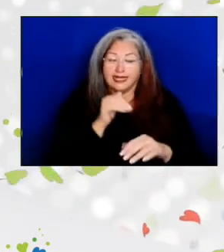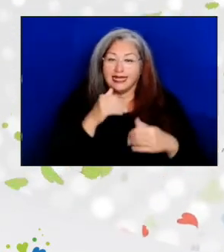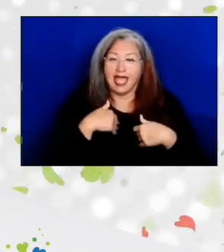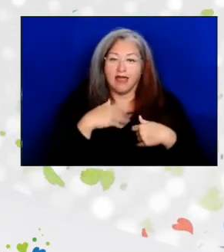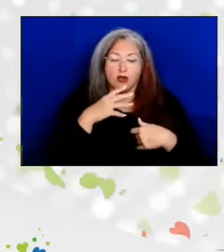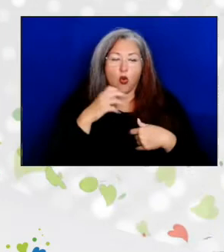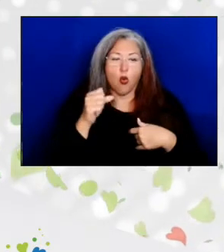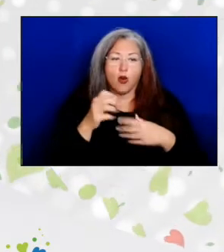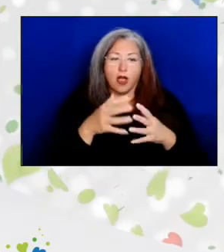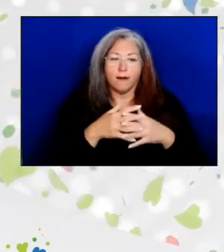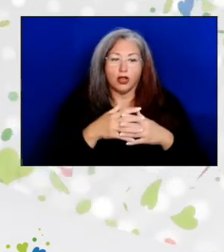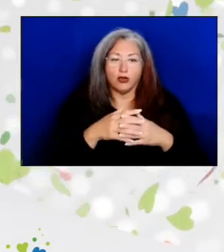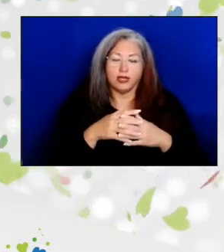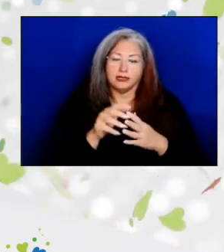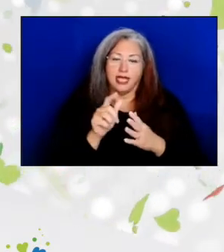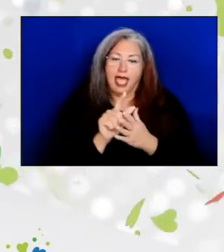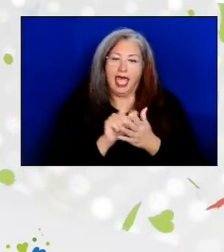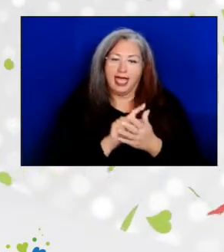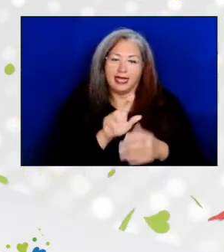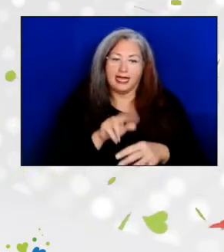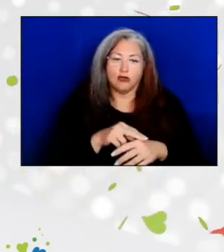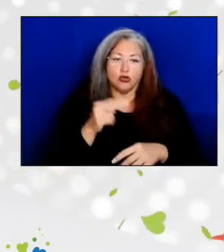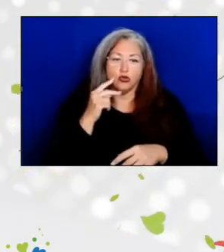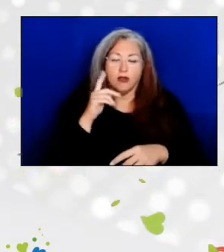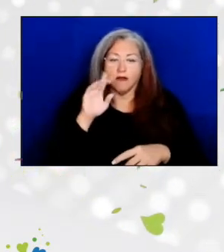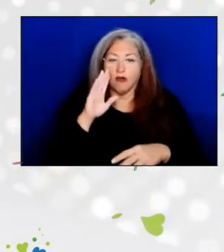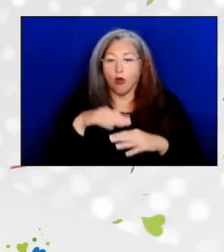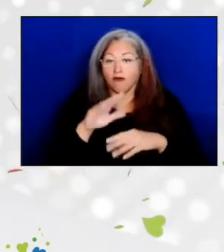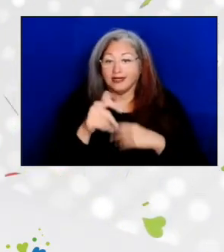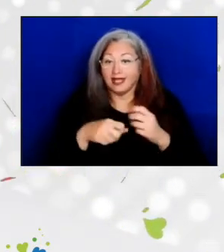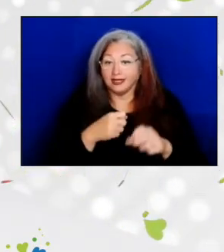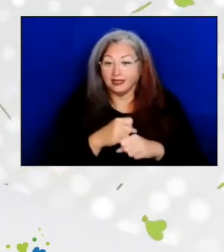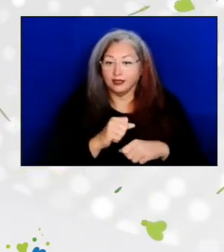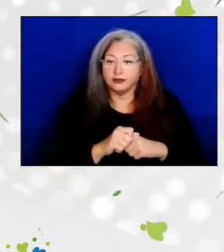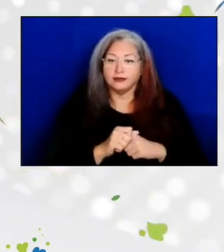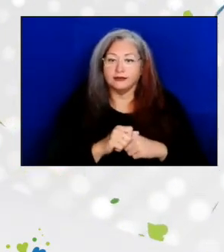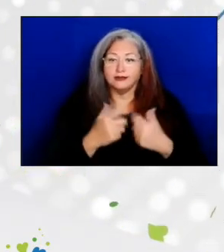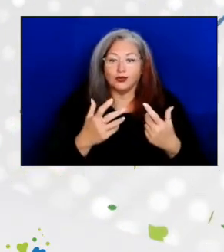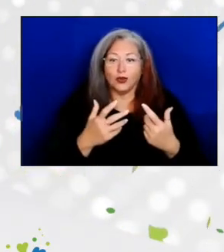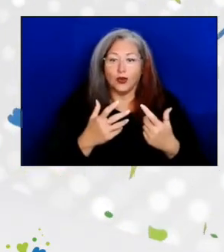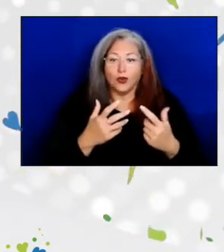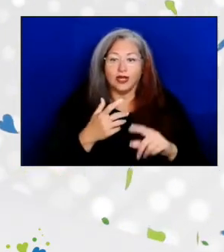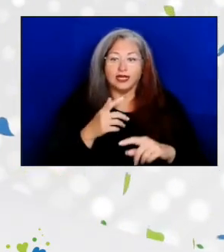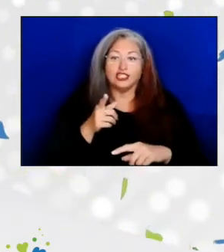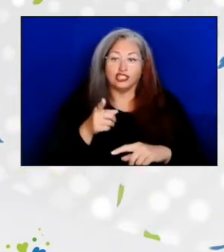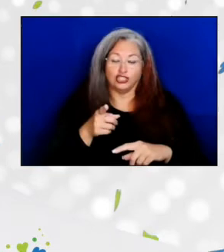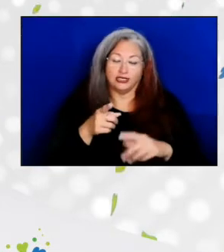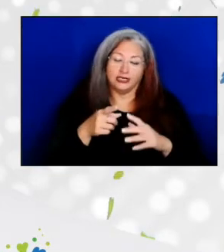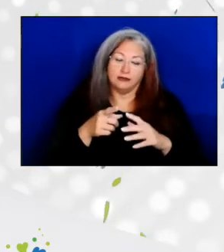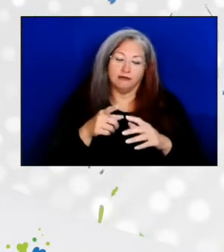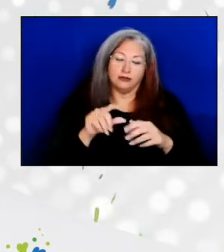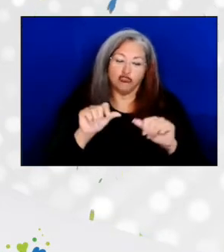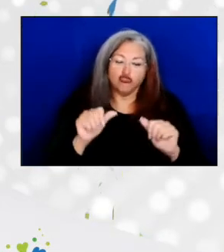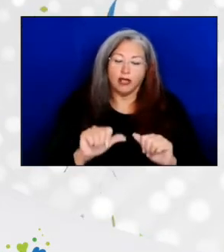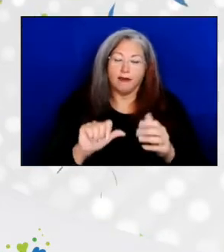National Nutritionist for more than 10 years. So, not only did Jean shape the program itself,